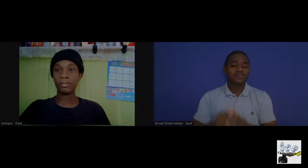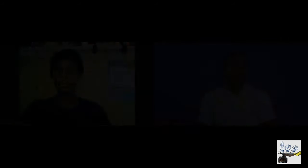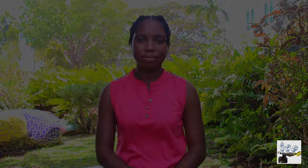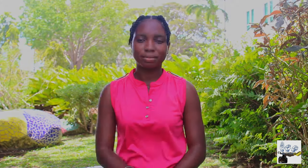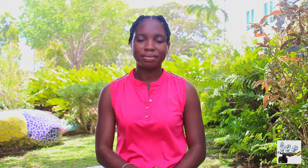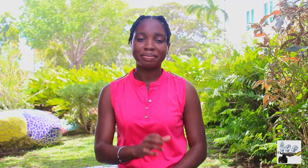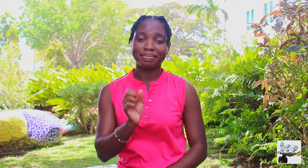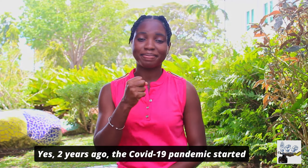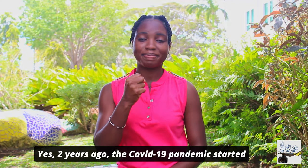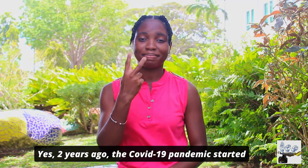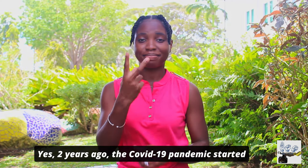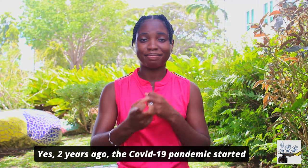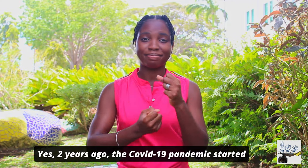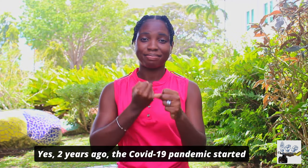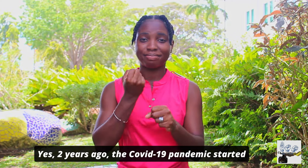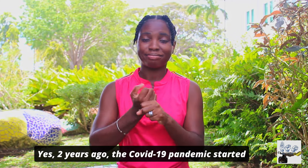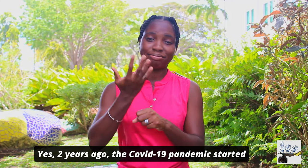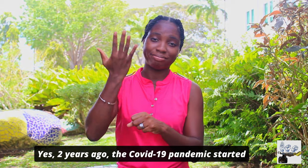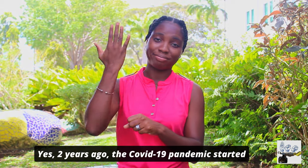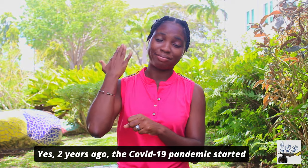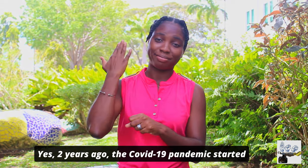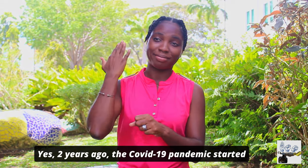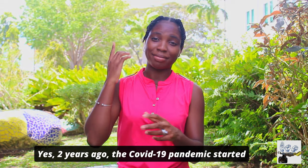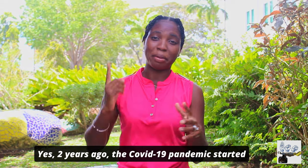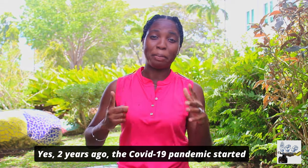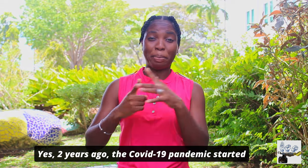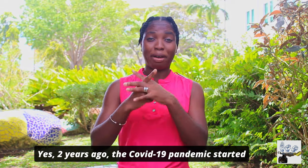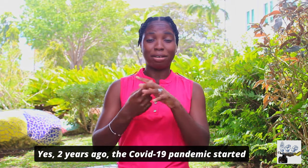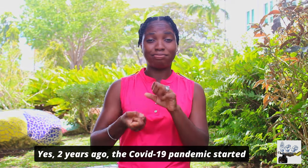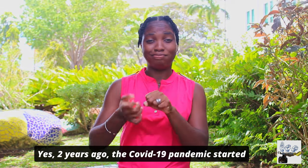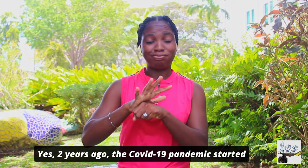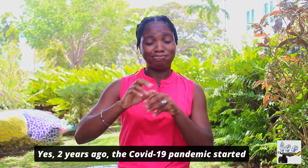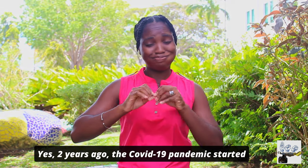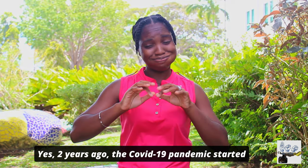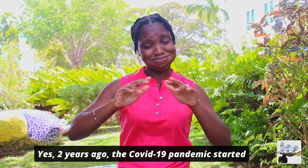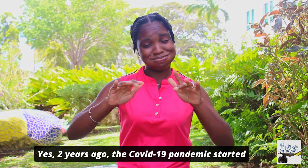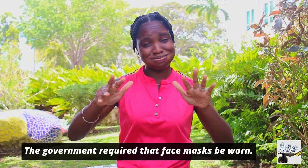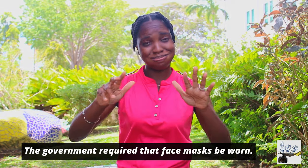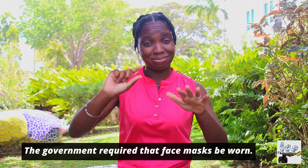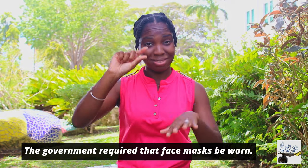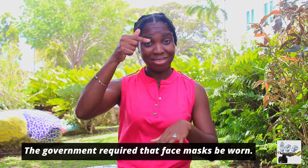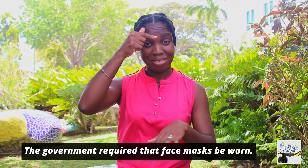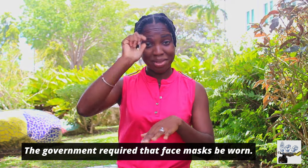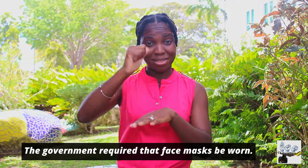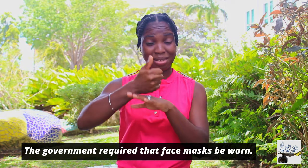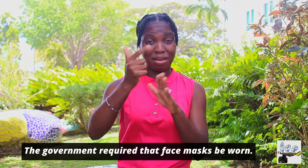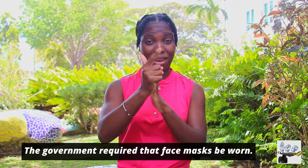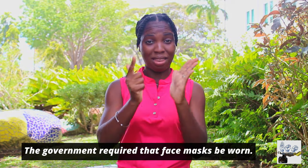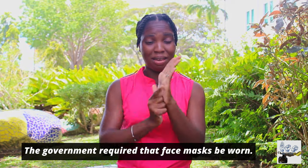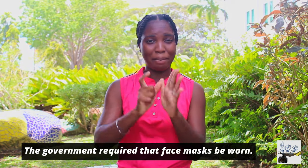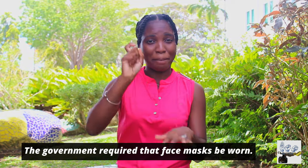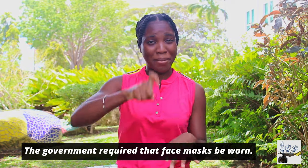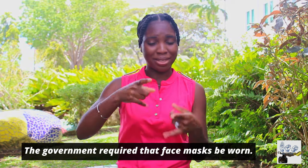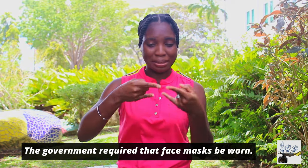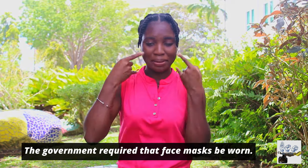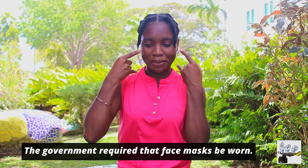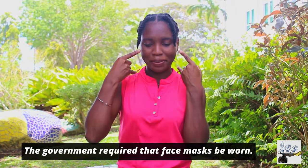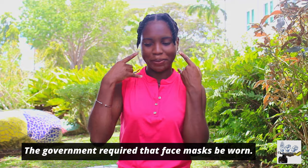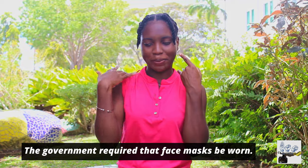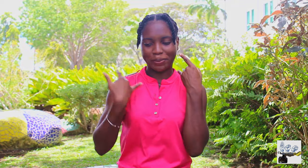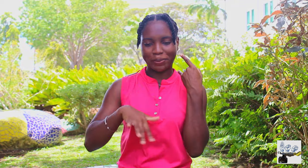yes two years ago the covid-19 pandemic started the government required that Faith Mass be worn.